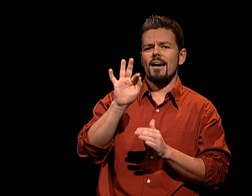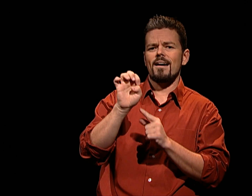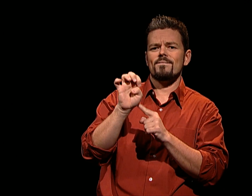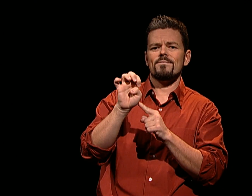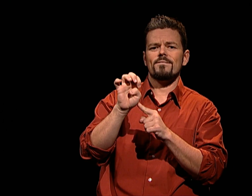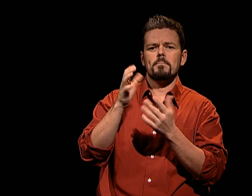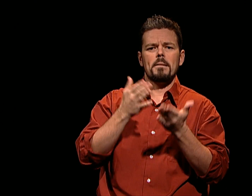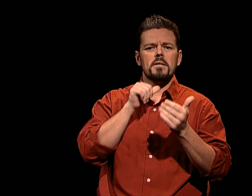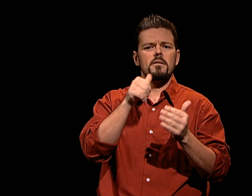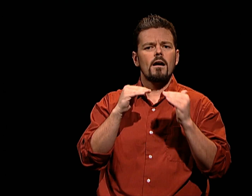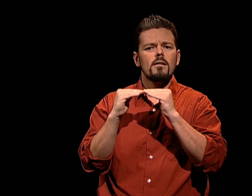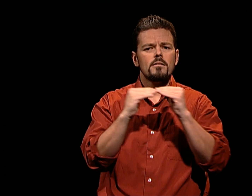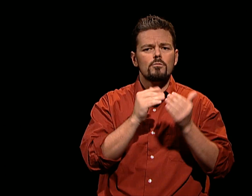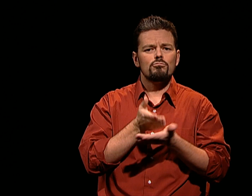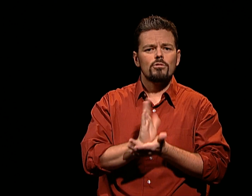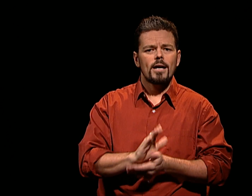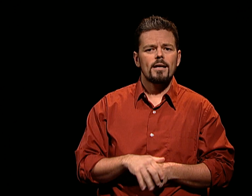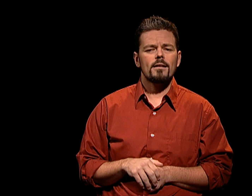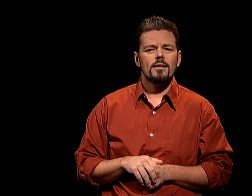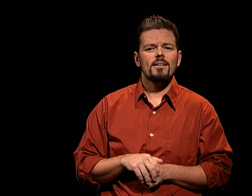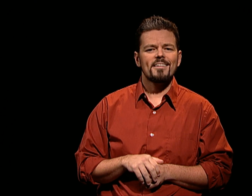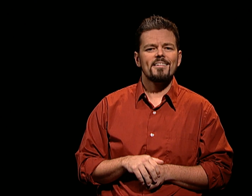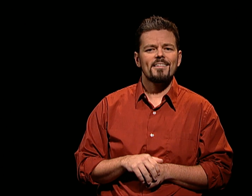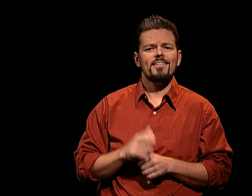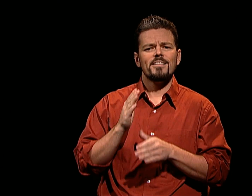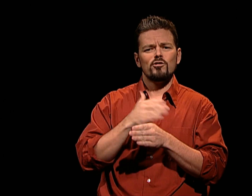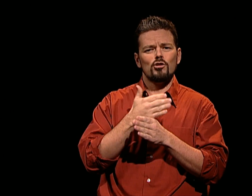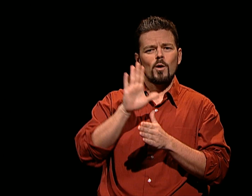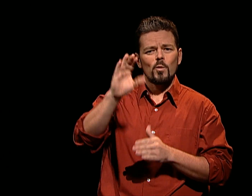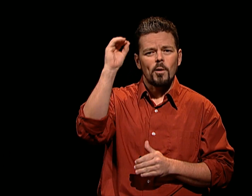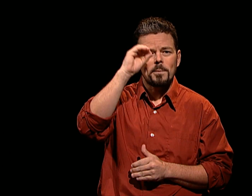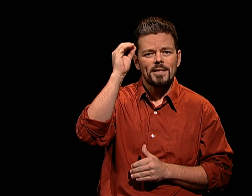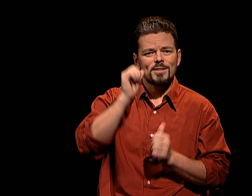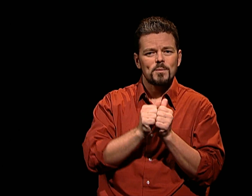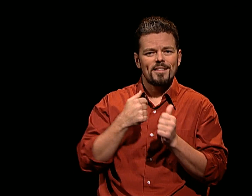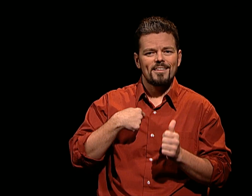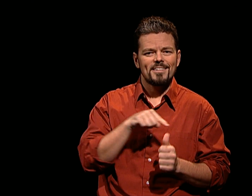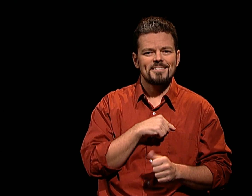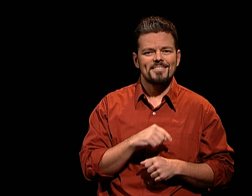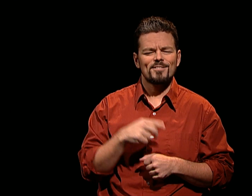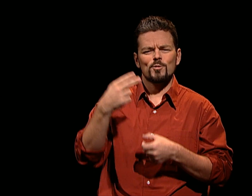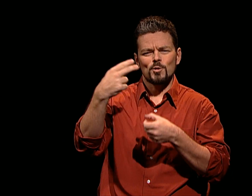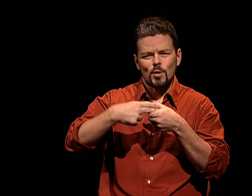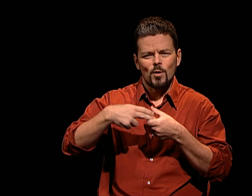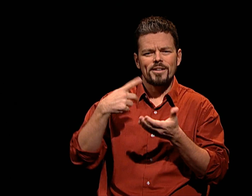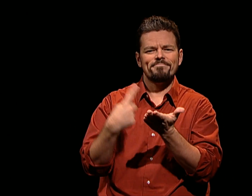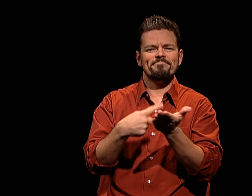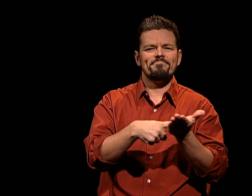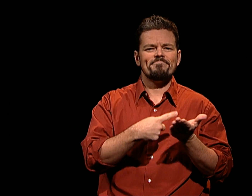WHERE LIFE MAY NOT BE AN INALIENABLE RIGHT? SHARE YOUR OPINIONS WITH US.